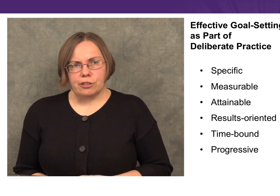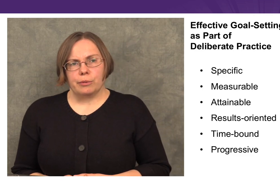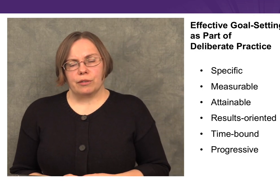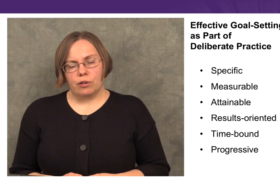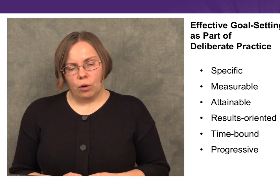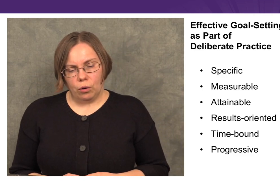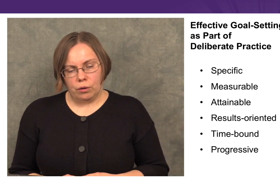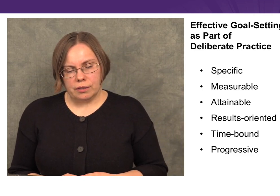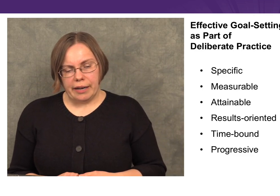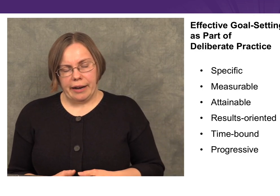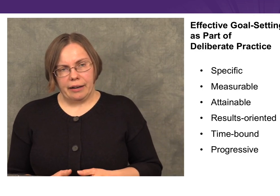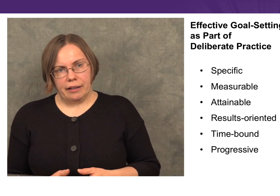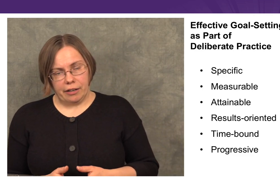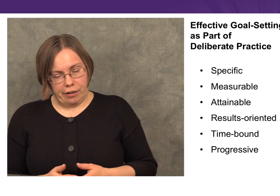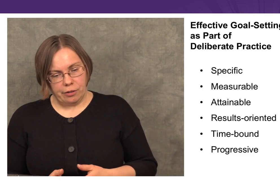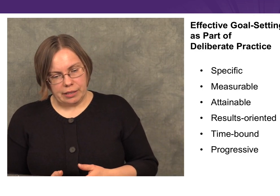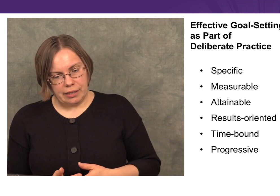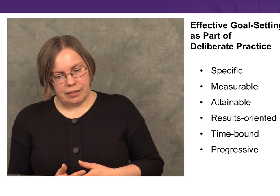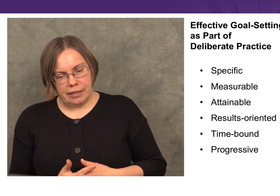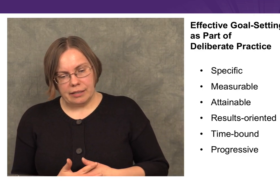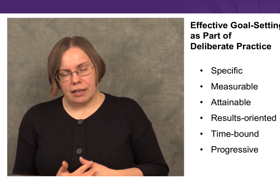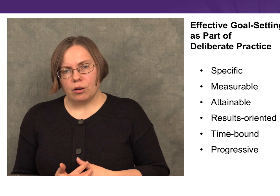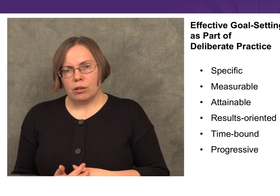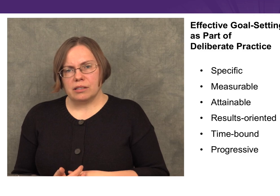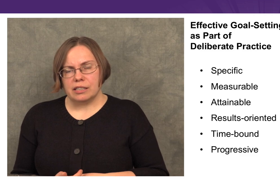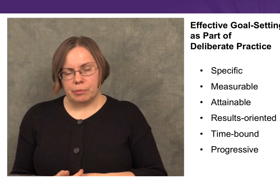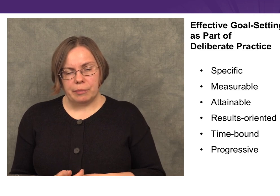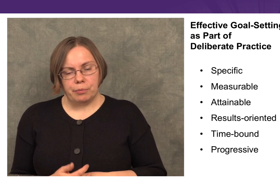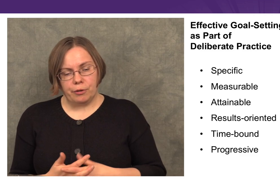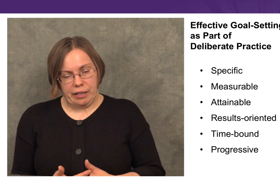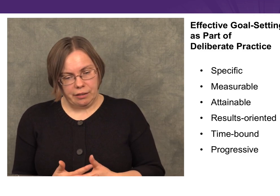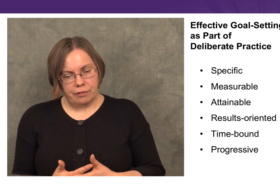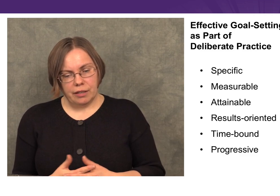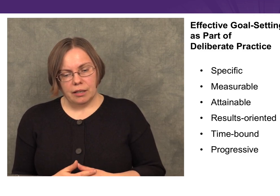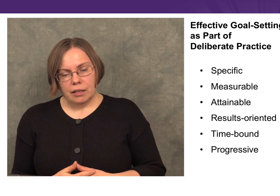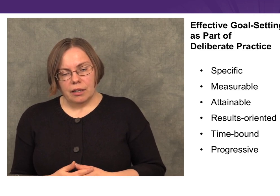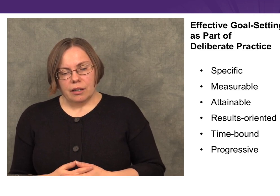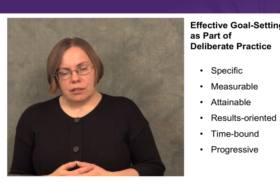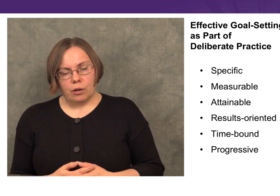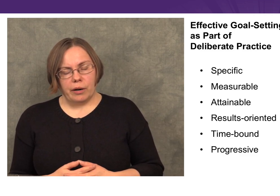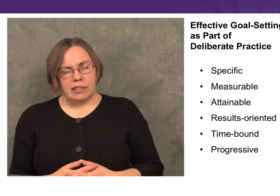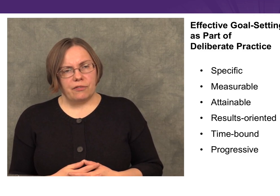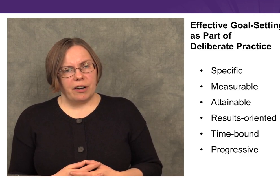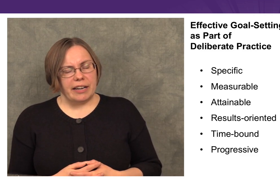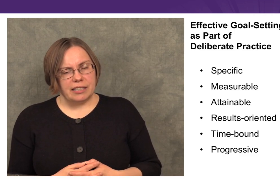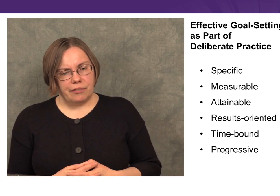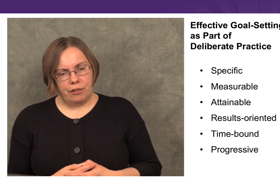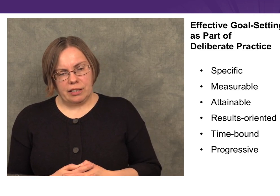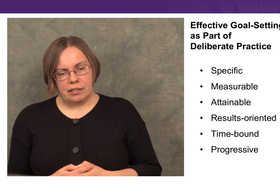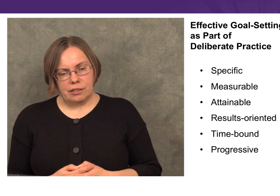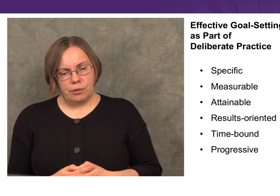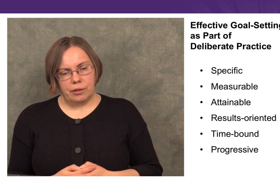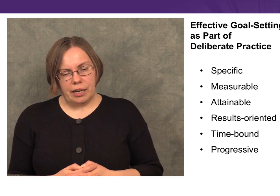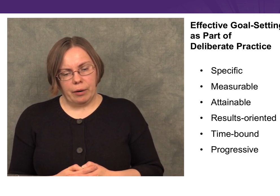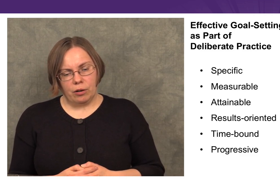in terms of goals and their characteristics is that goals need to be progressive. It’s very easy for us to think about